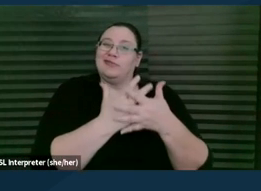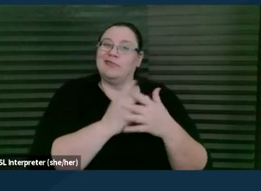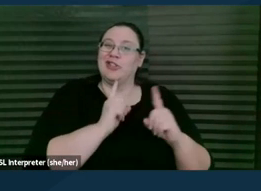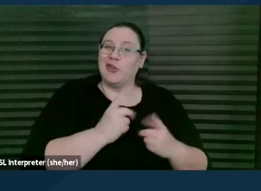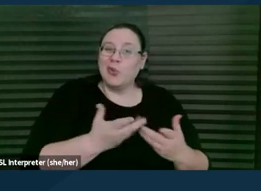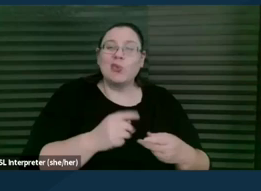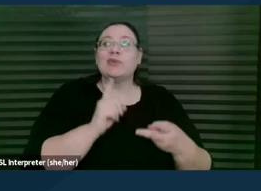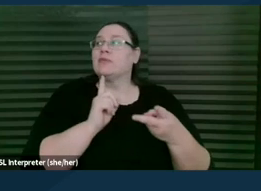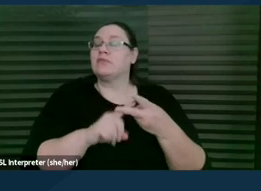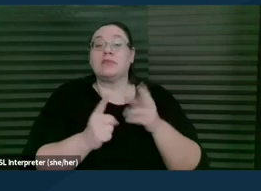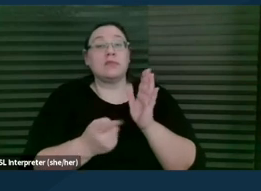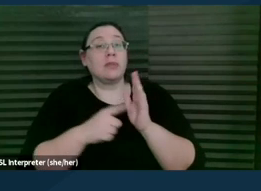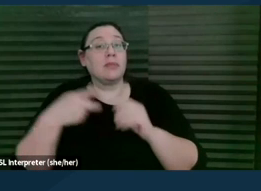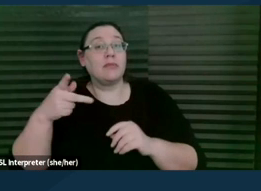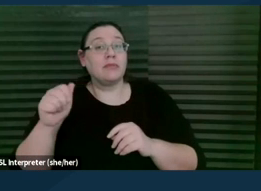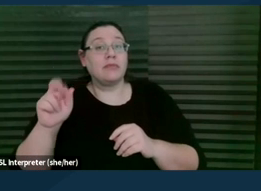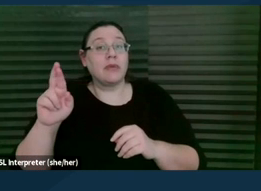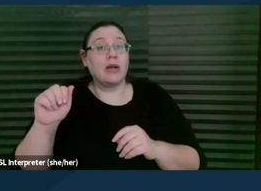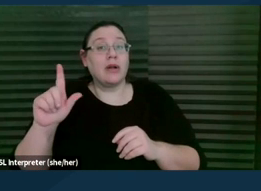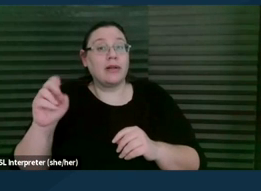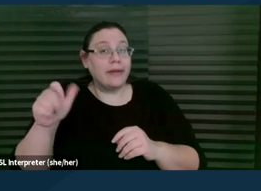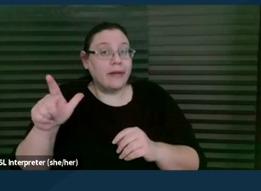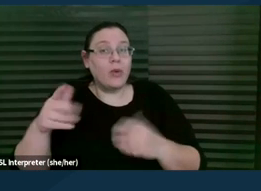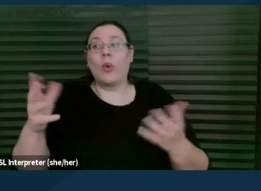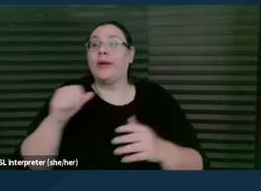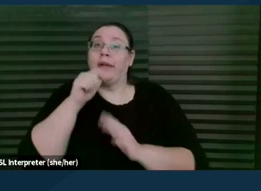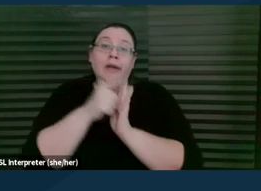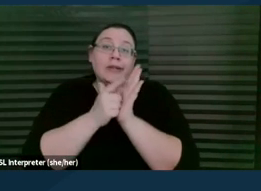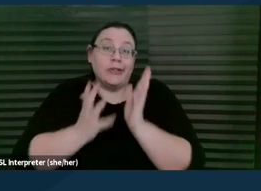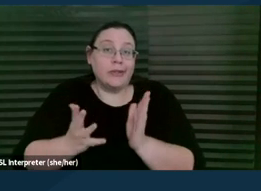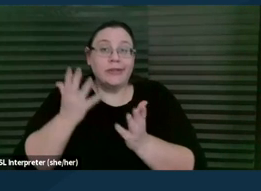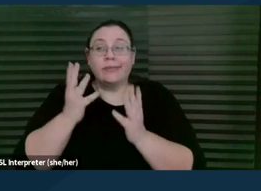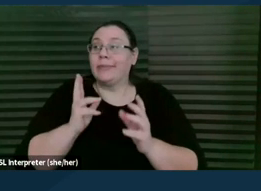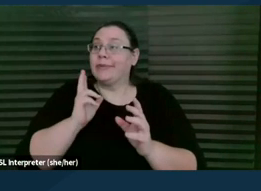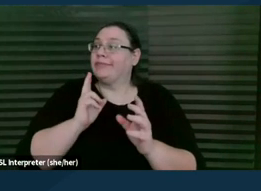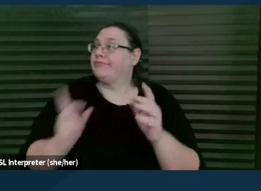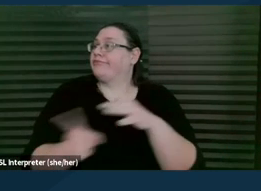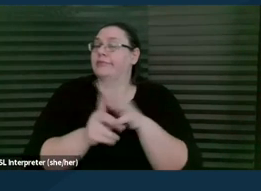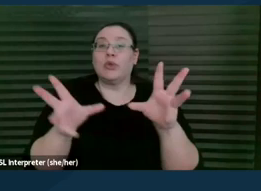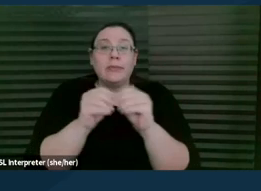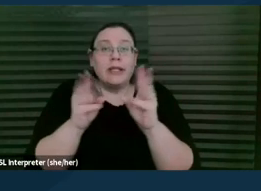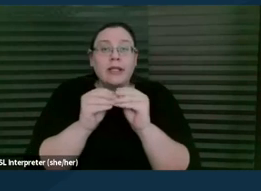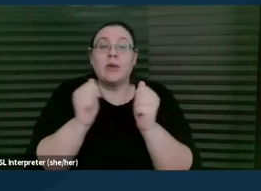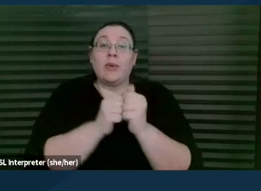paralegals or just non-attorneys might just be part of a meeting with a client and opposing counsel.